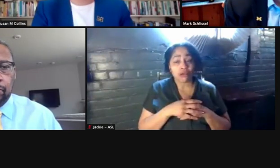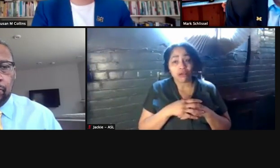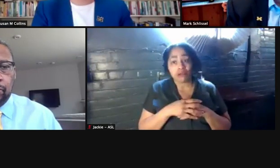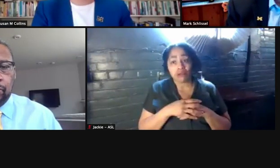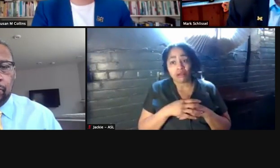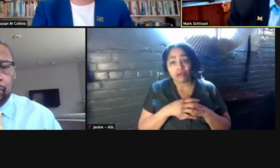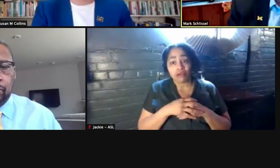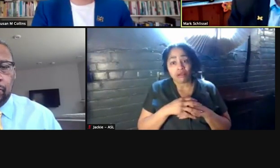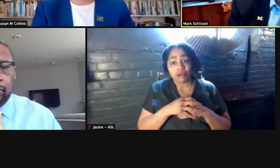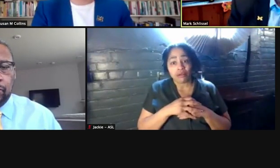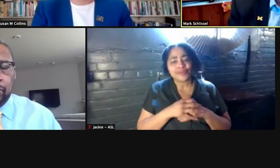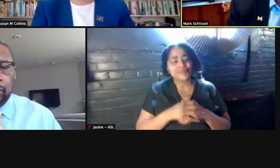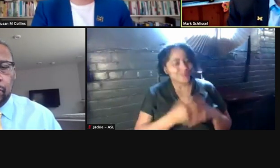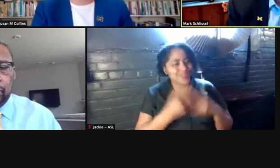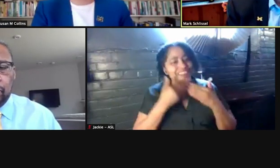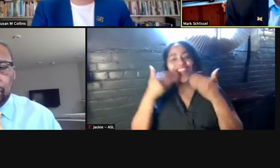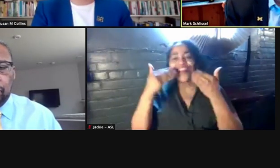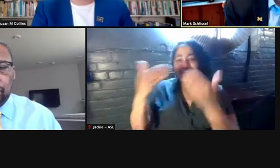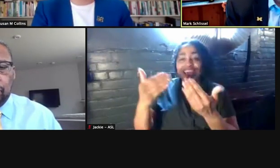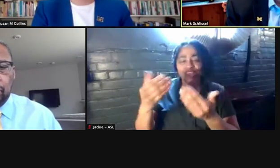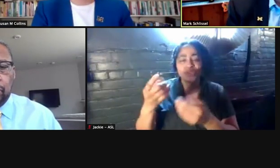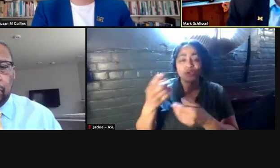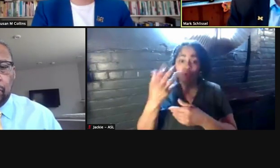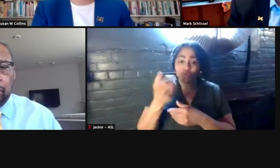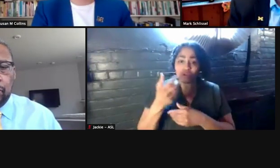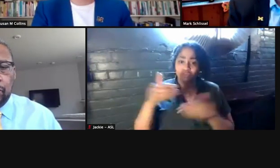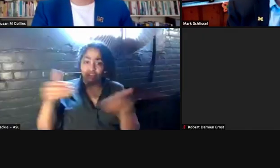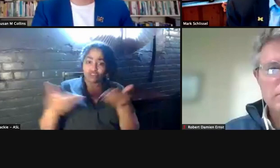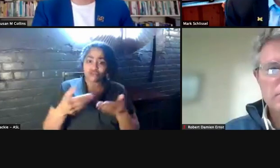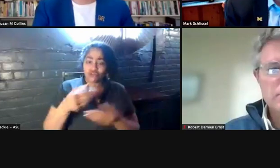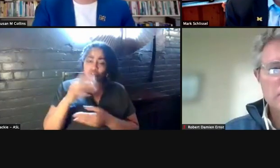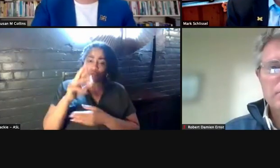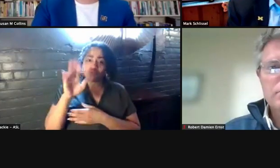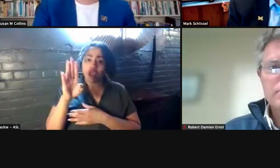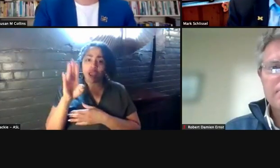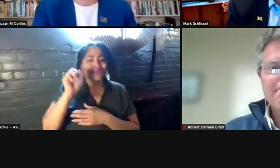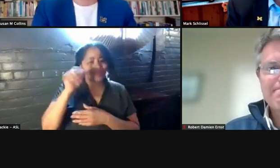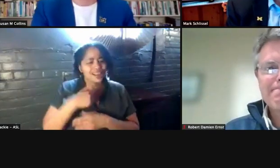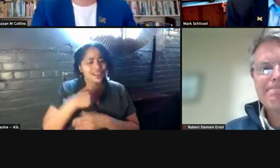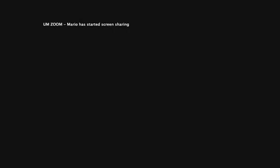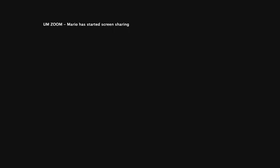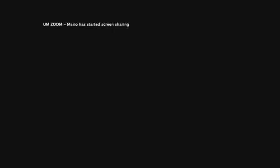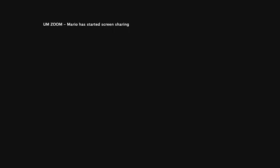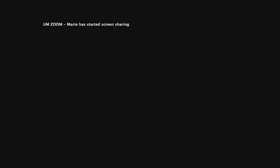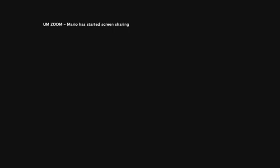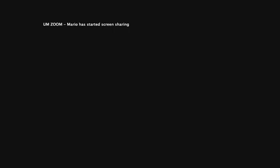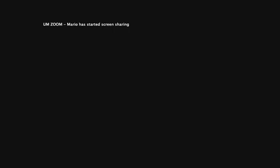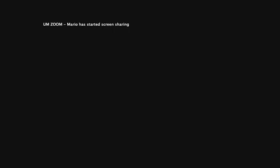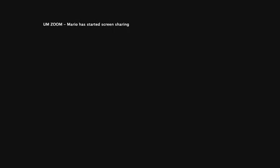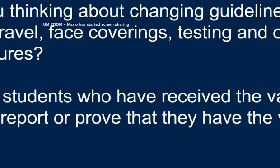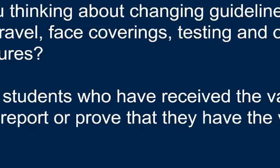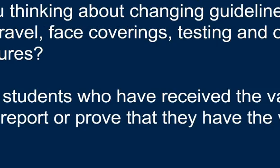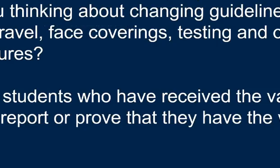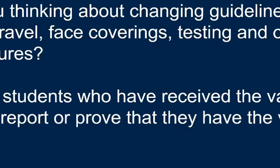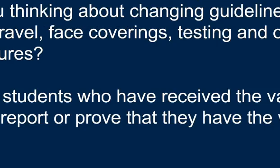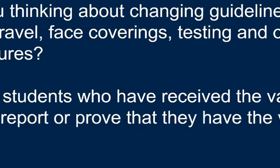[President Russel] Thanks Preeti. You wanna bring Rob on to answer some questions? [Preeti] Yeah, I would love to bring Rob on. I know Rob is there.